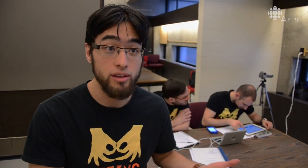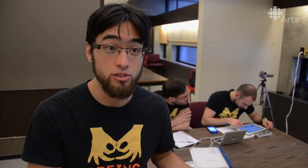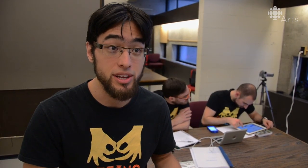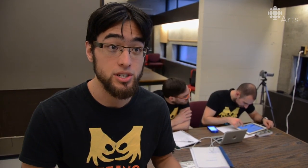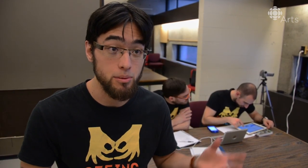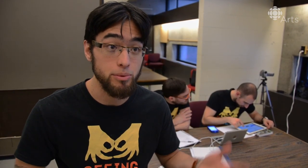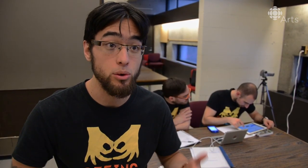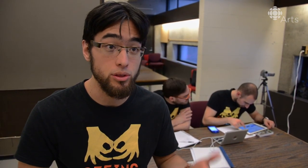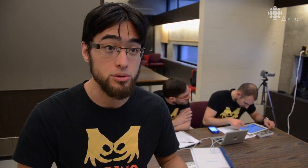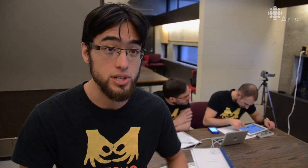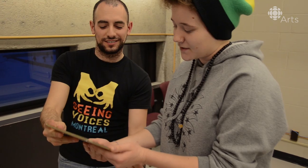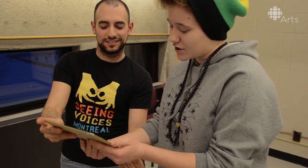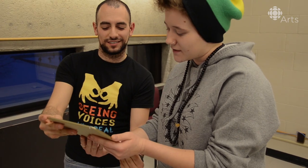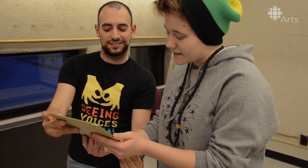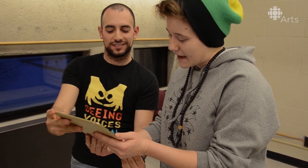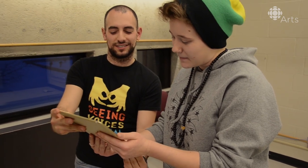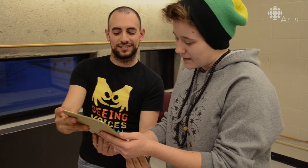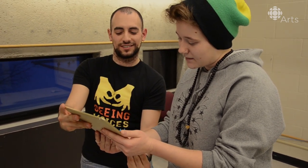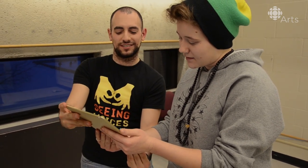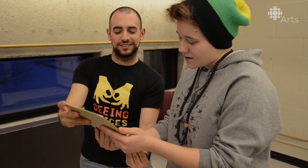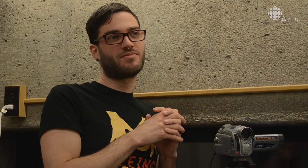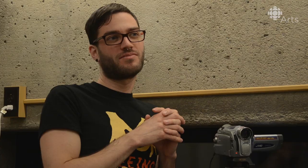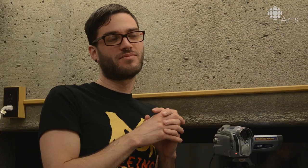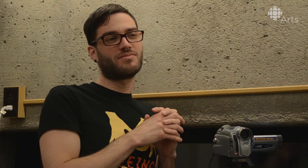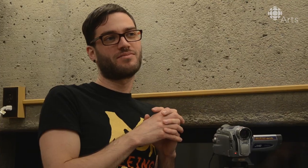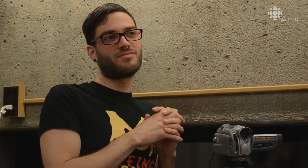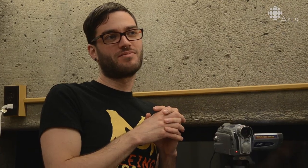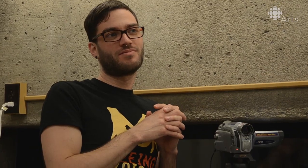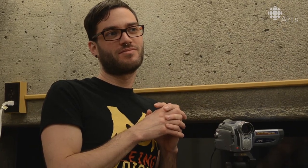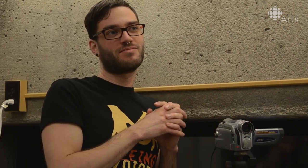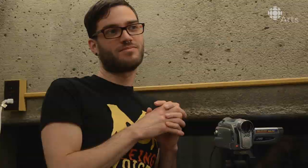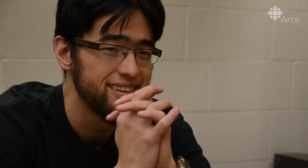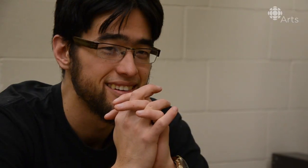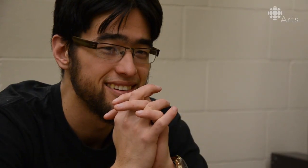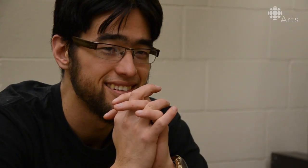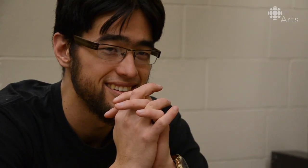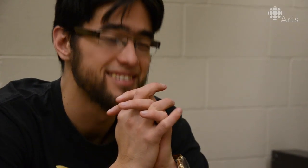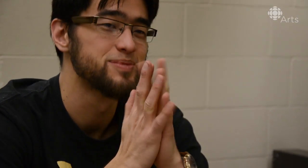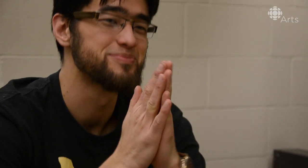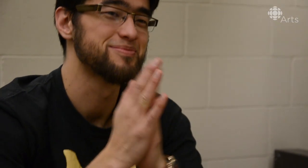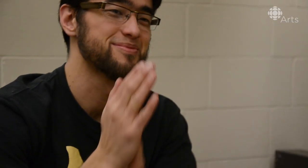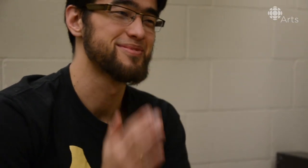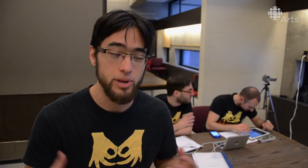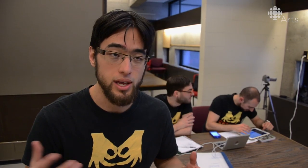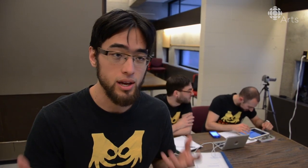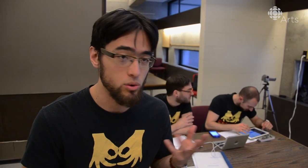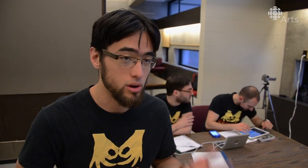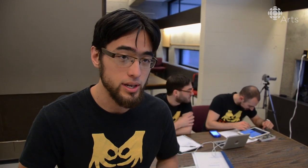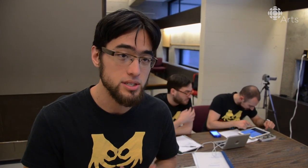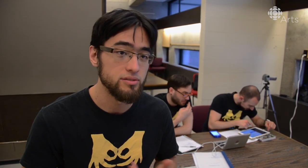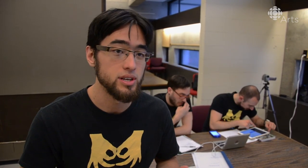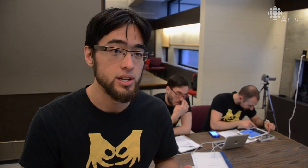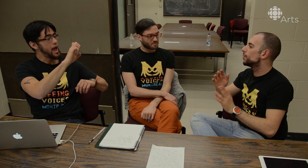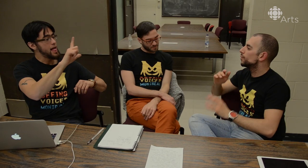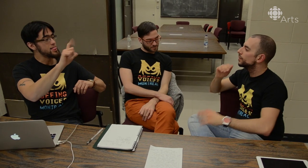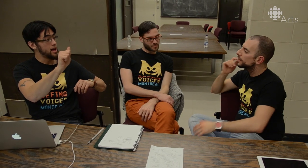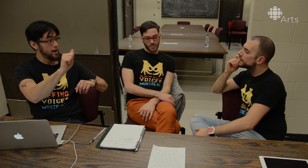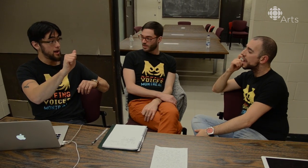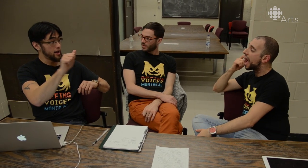We can give him more information about those hearing actors that are speaking by listening to their voices, picking qualities of it. So, Ella.